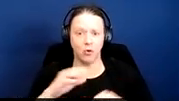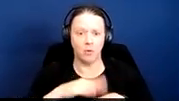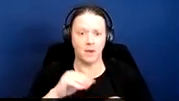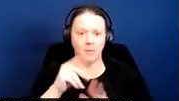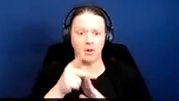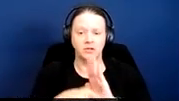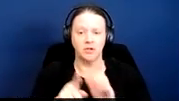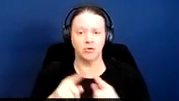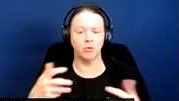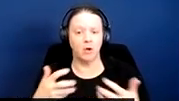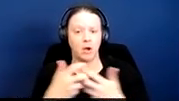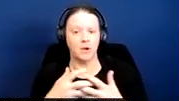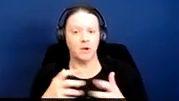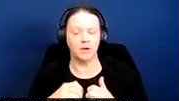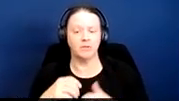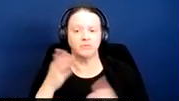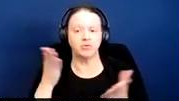Next slide.